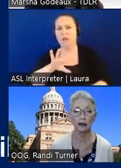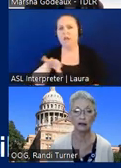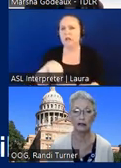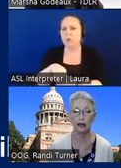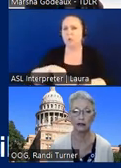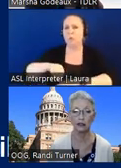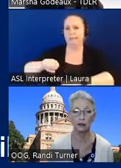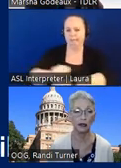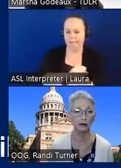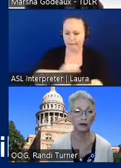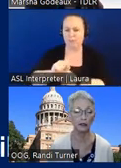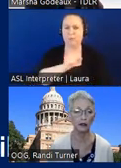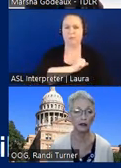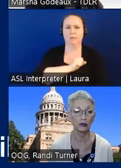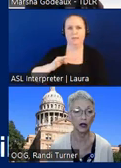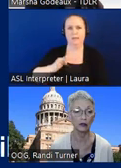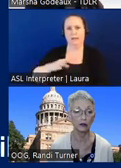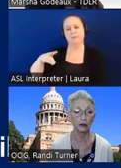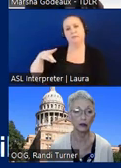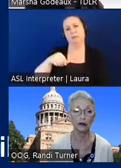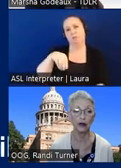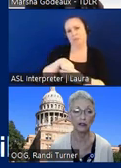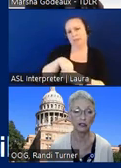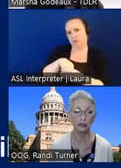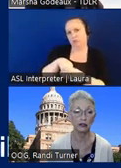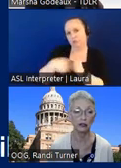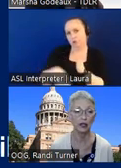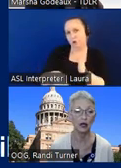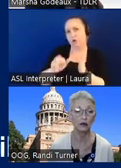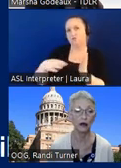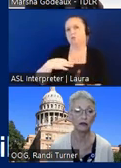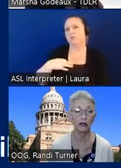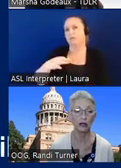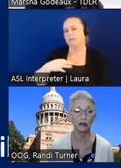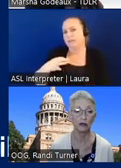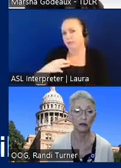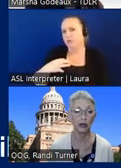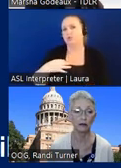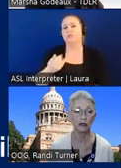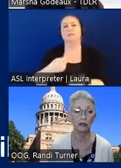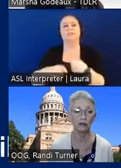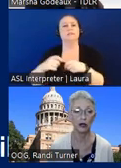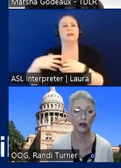by staff which is paid through internal costs or by volunteers rather than external payment if so